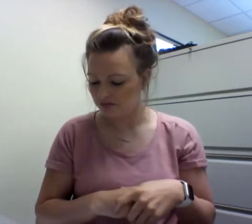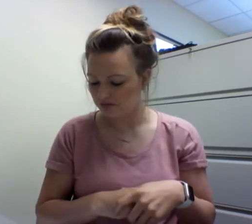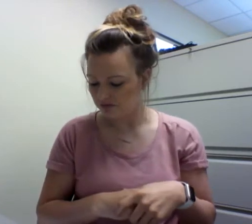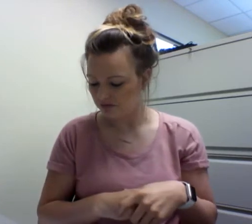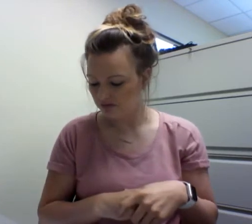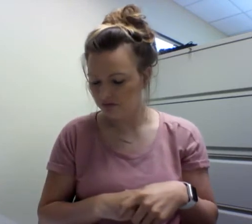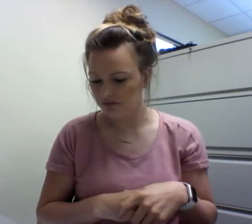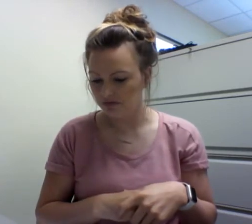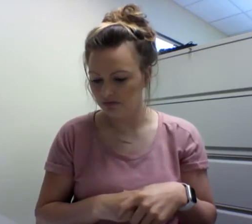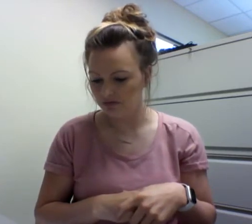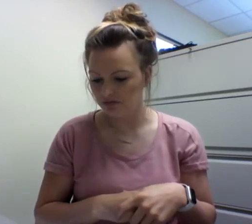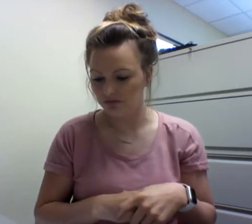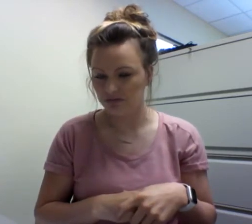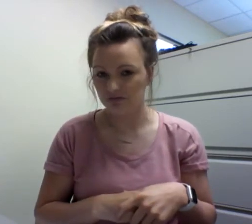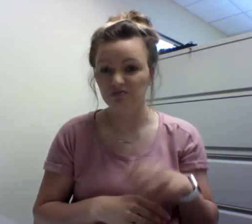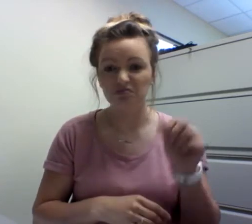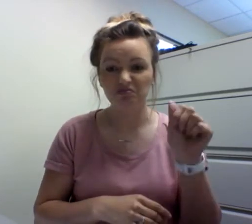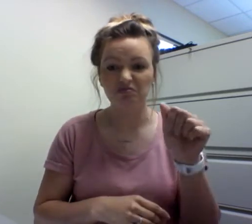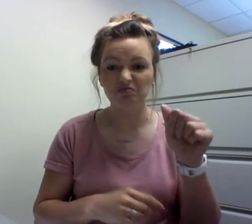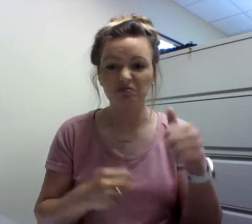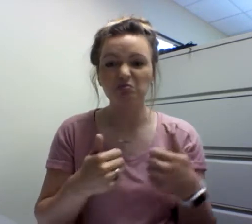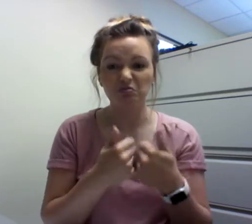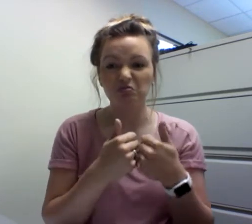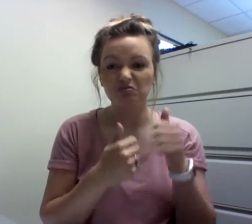Yes, Deaf people recognize that there have been challenges